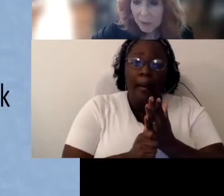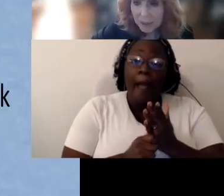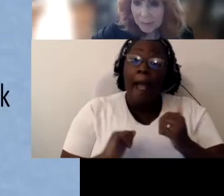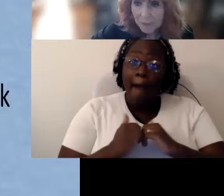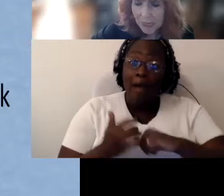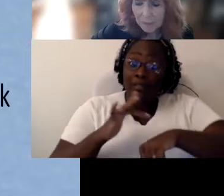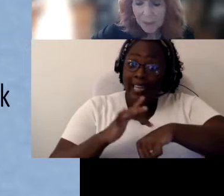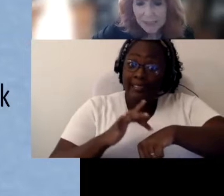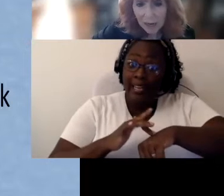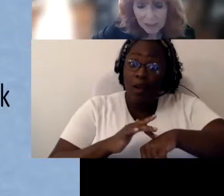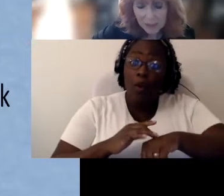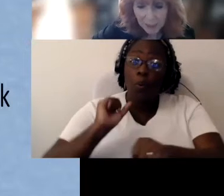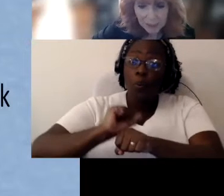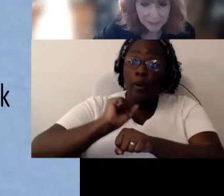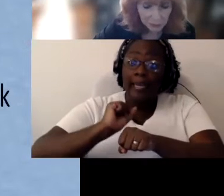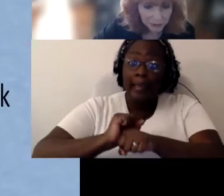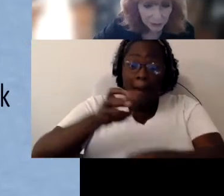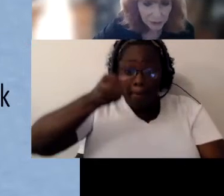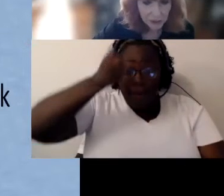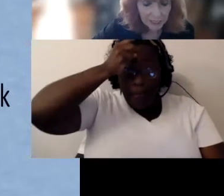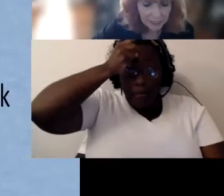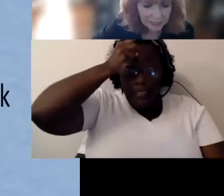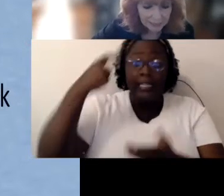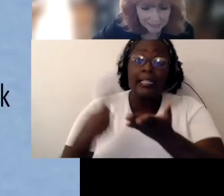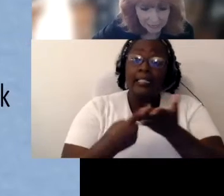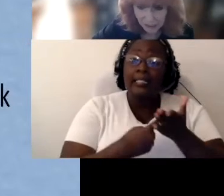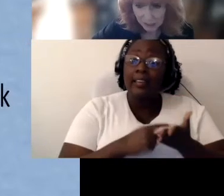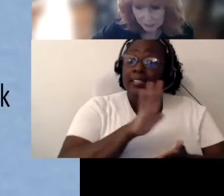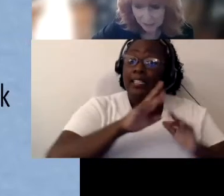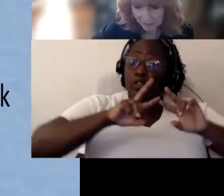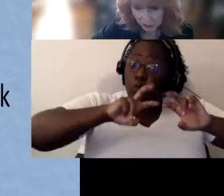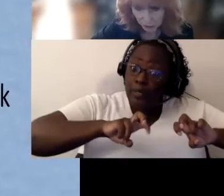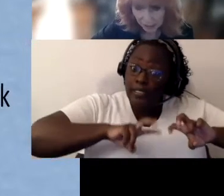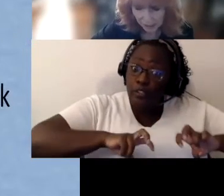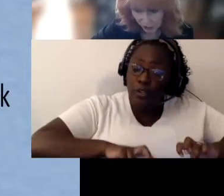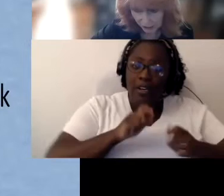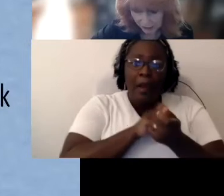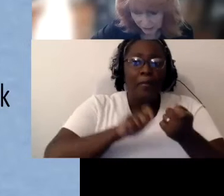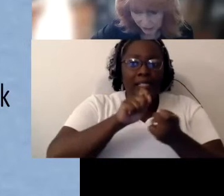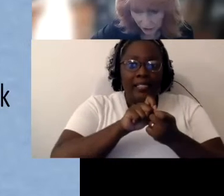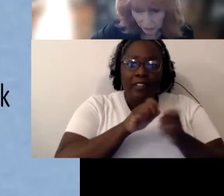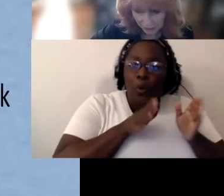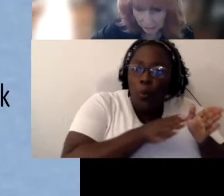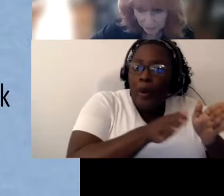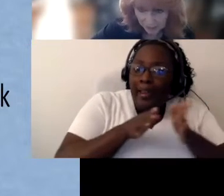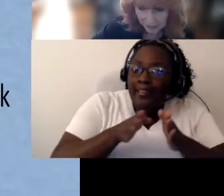but he talks about his research, and then he has specific strategies that you can implement